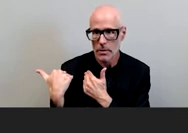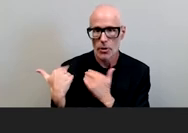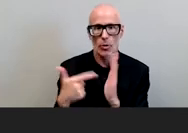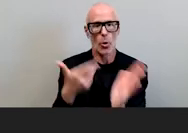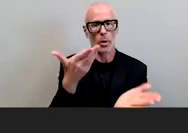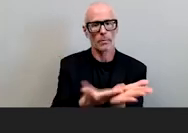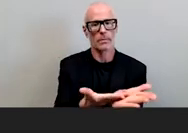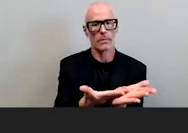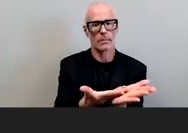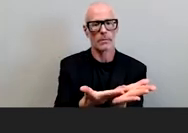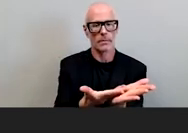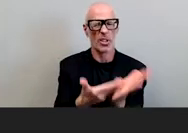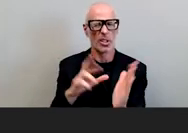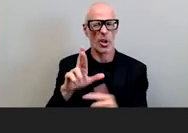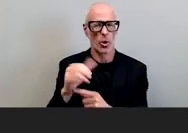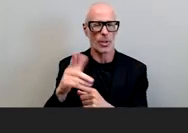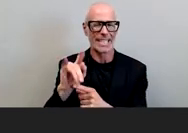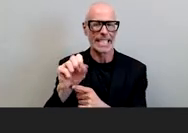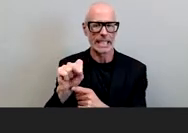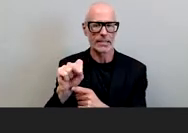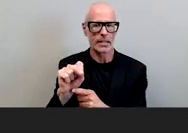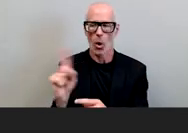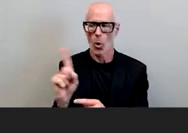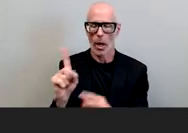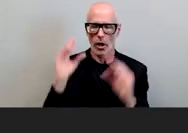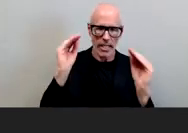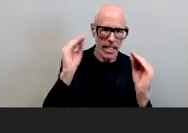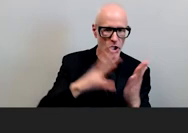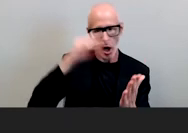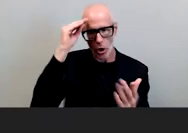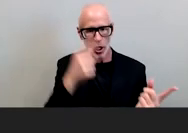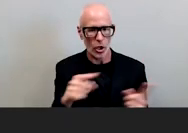young people would say for where the teaching and learning of race is occurring within their